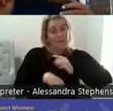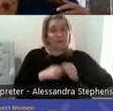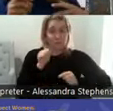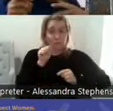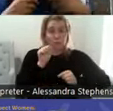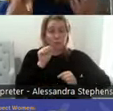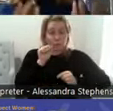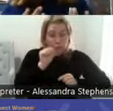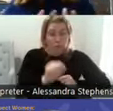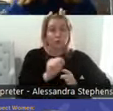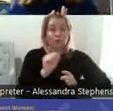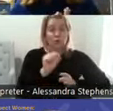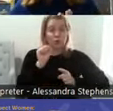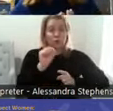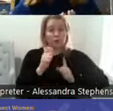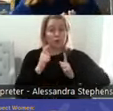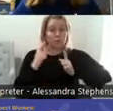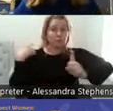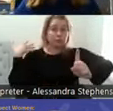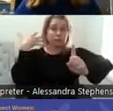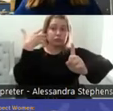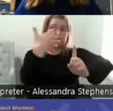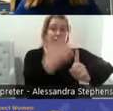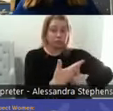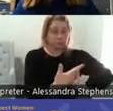you know, when was the last time a doctor asked you about your sexual health?